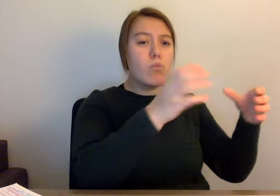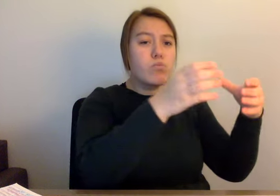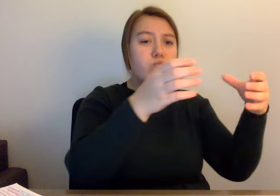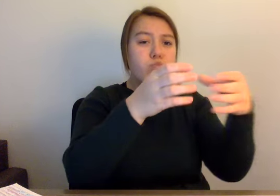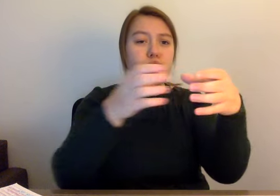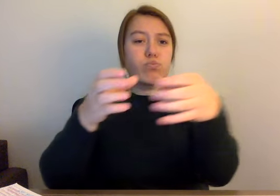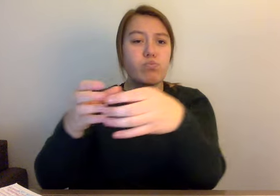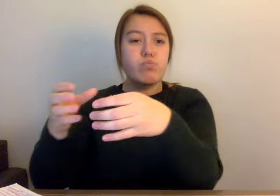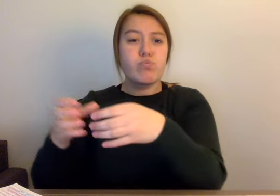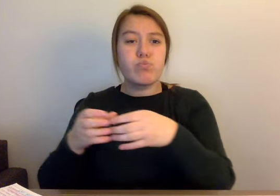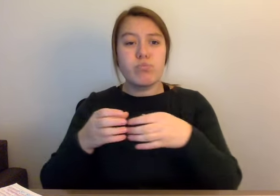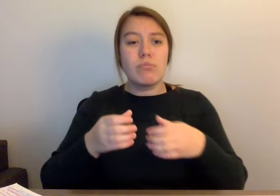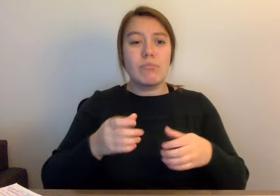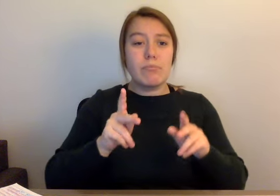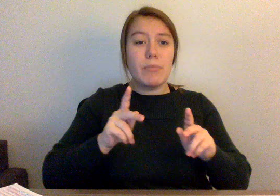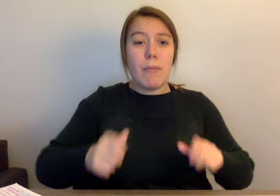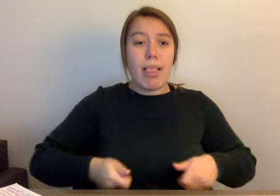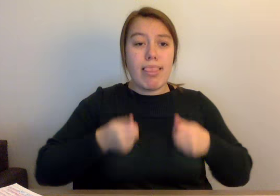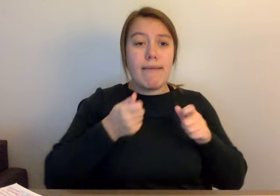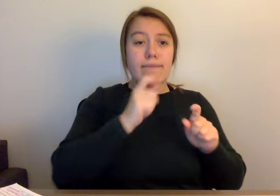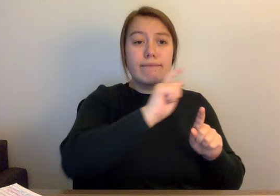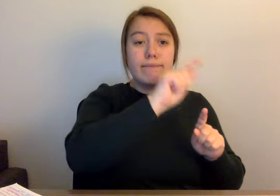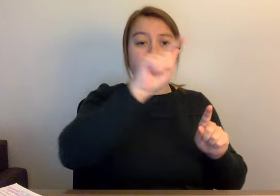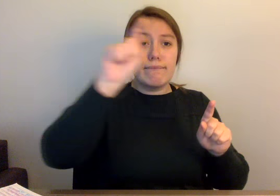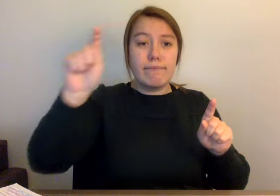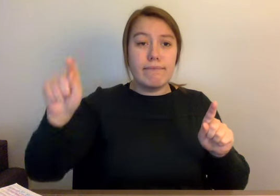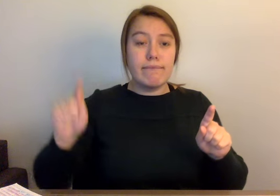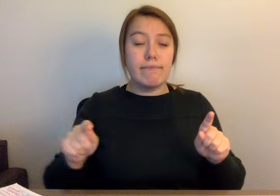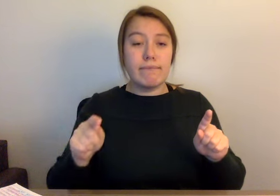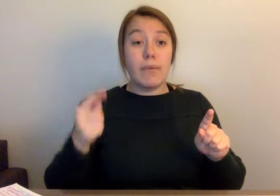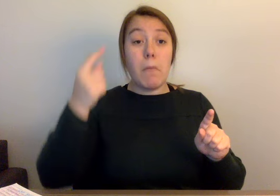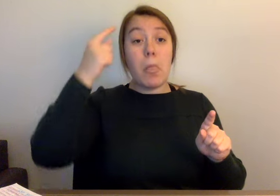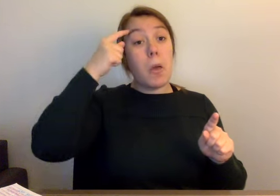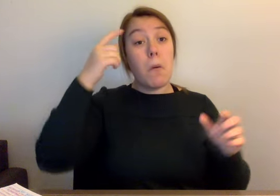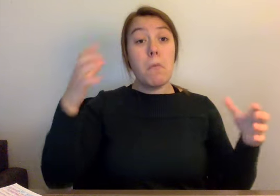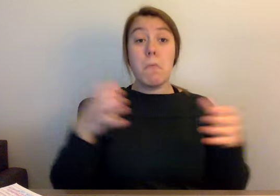little consideration is given to consolidating. To most Kentuckians, their